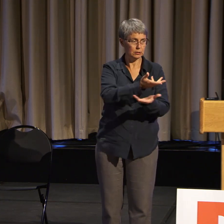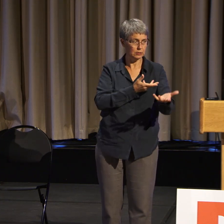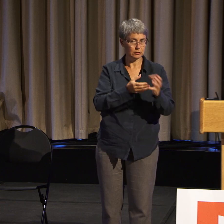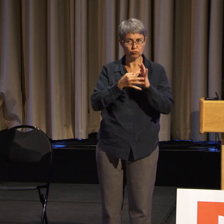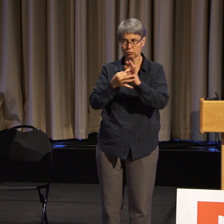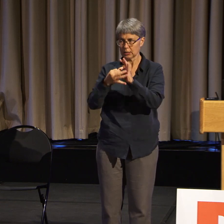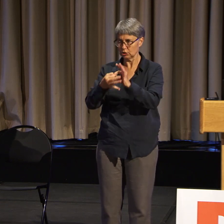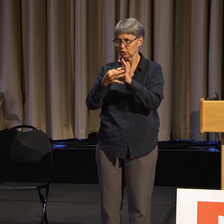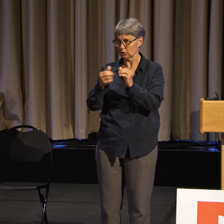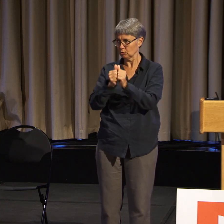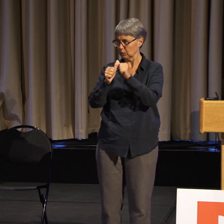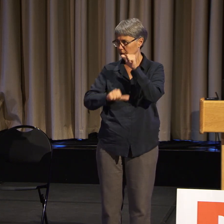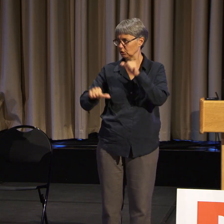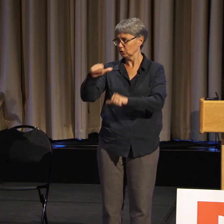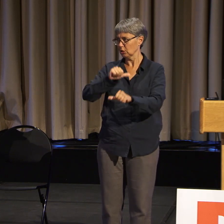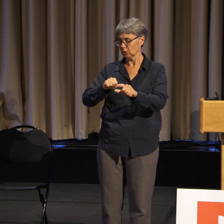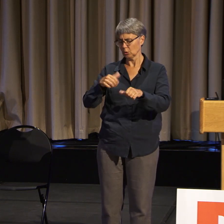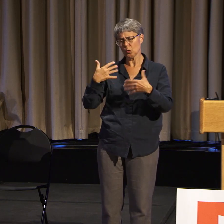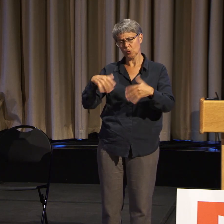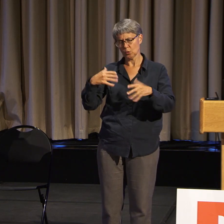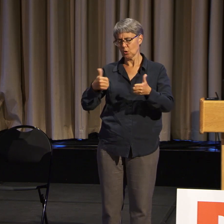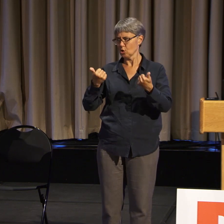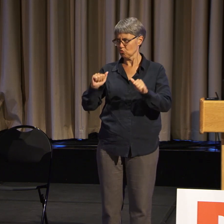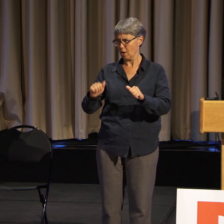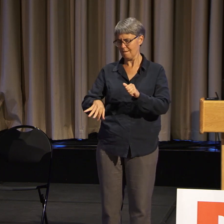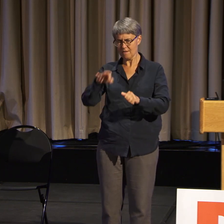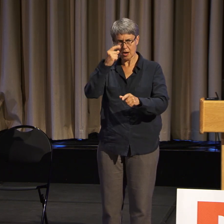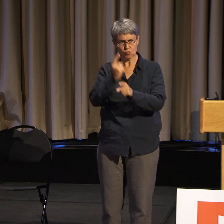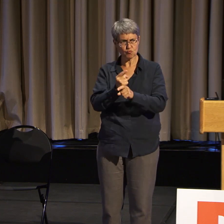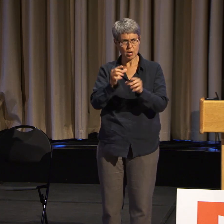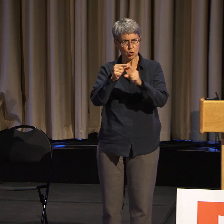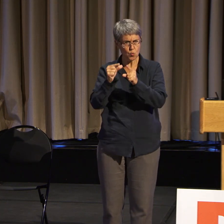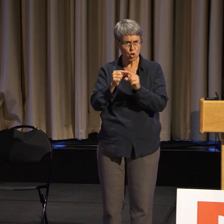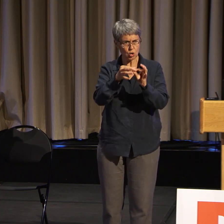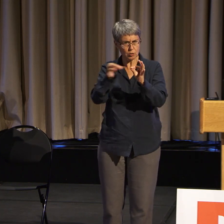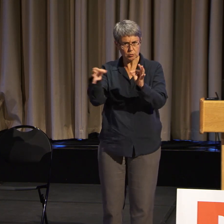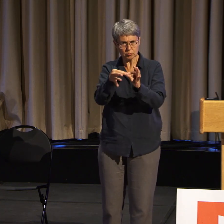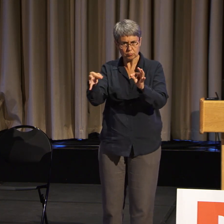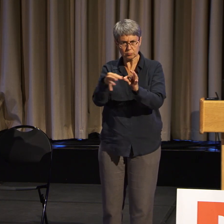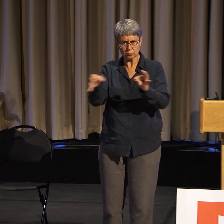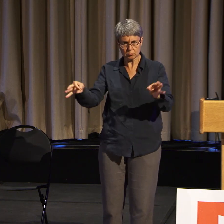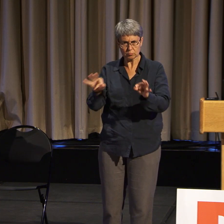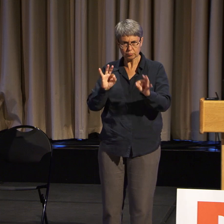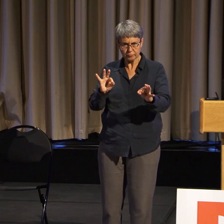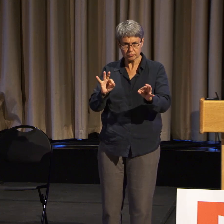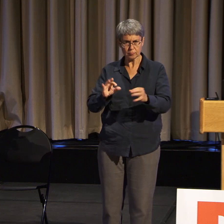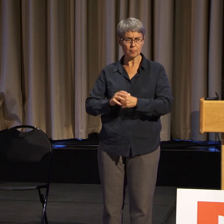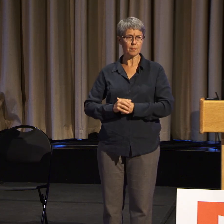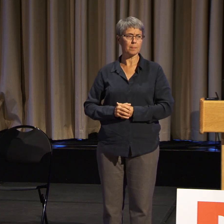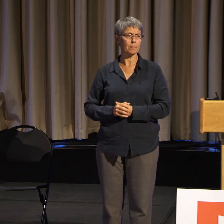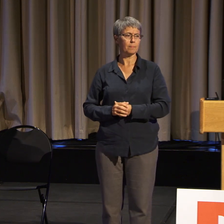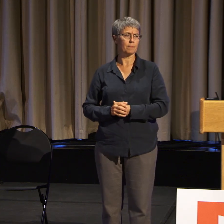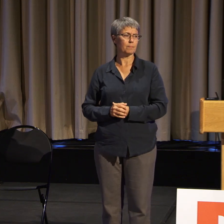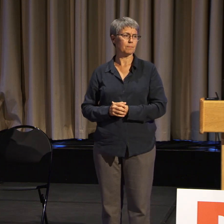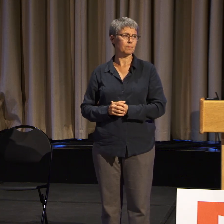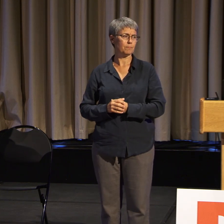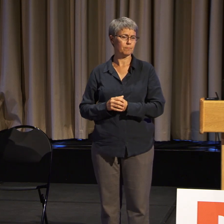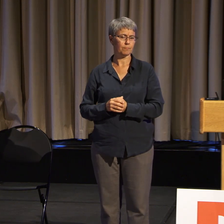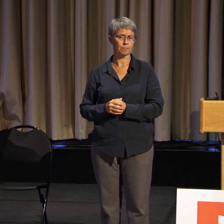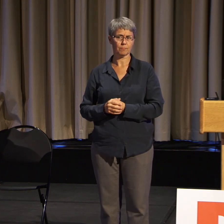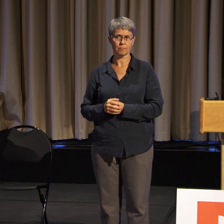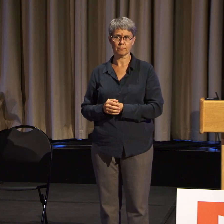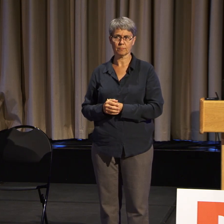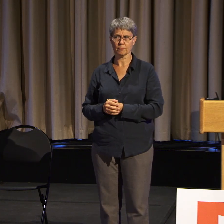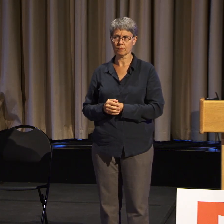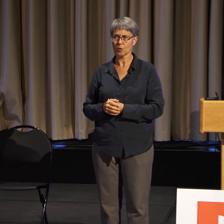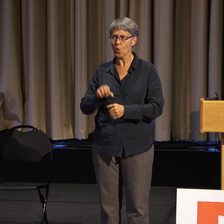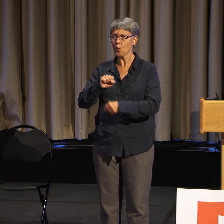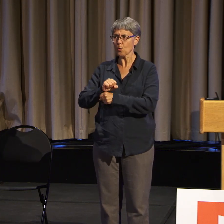But we are actually working on, from the inside,